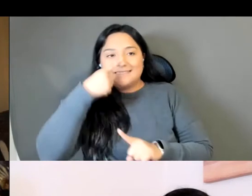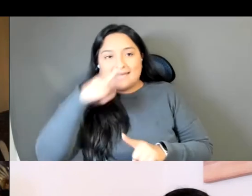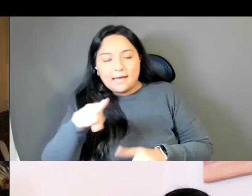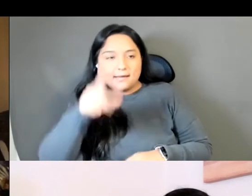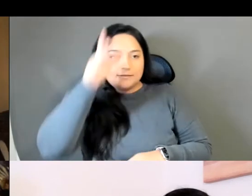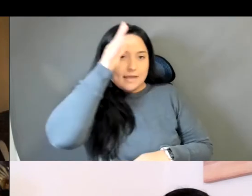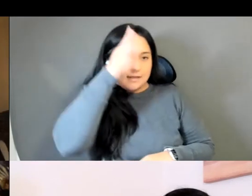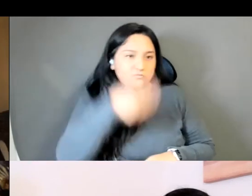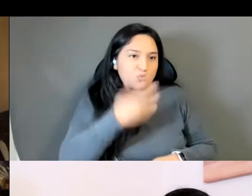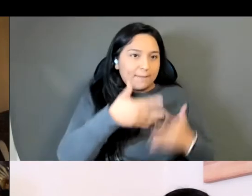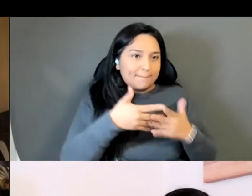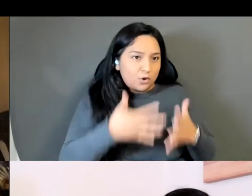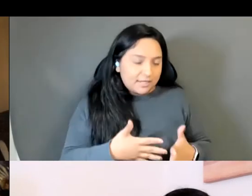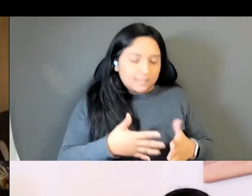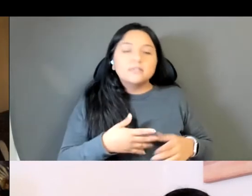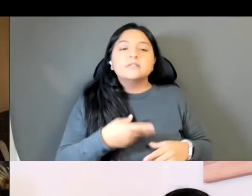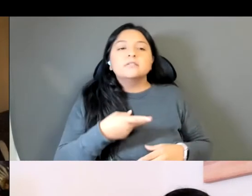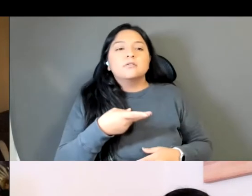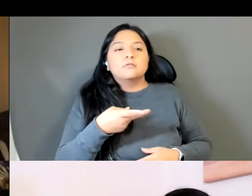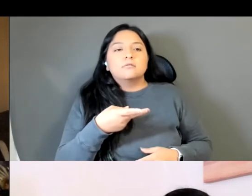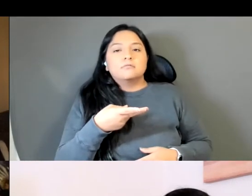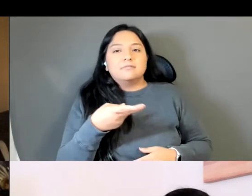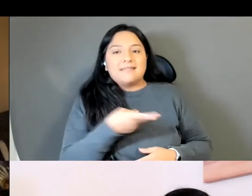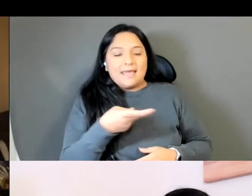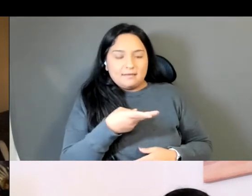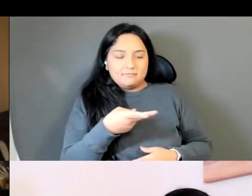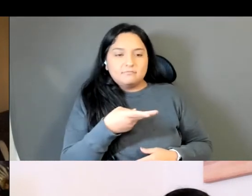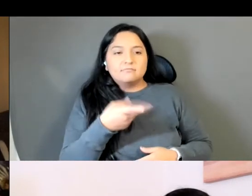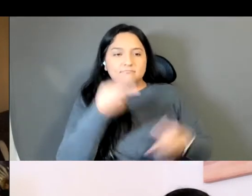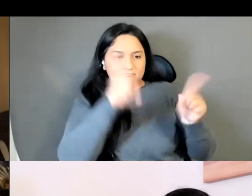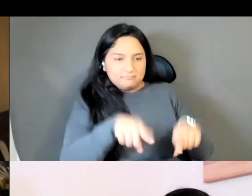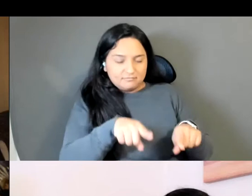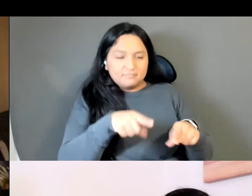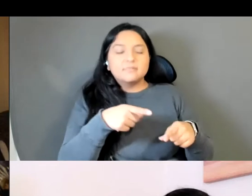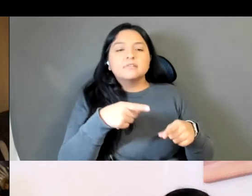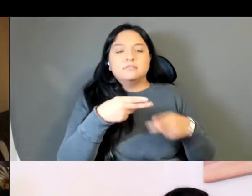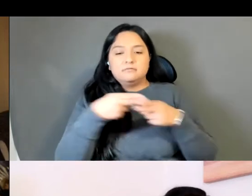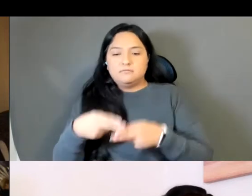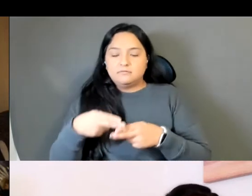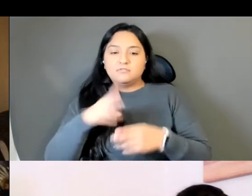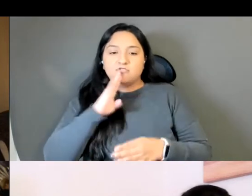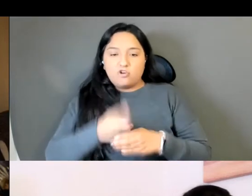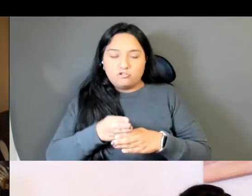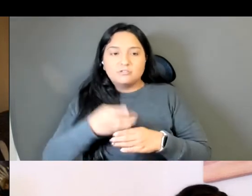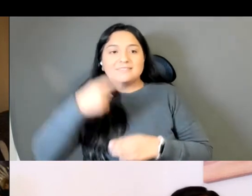Tie names, but American nicknames as you can see in the chat, and my brothers are Michael